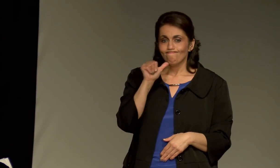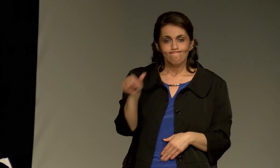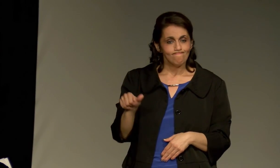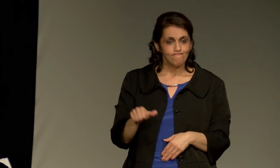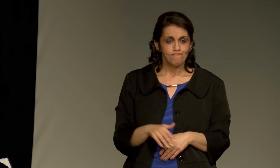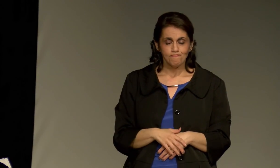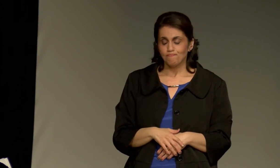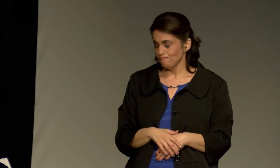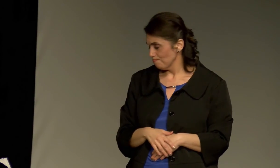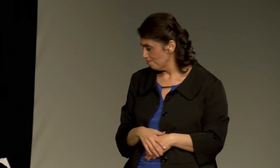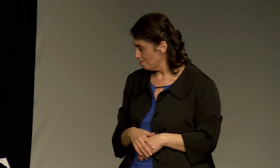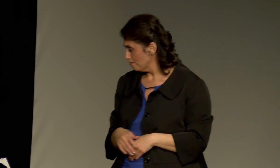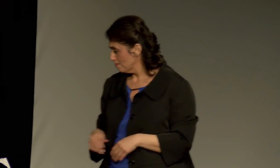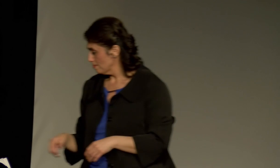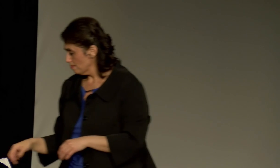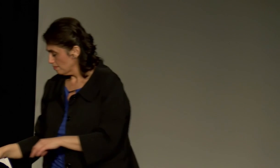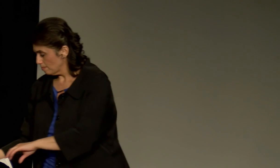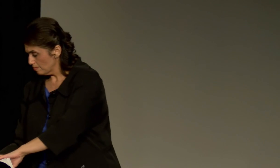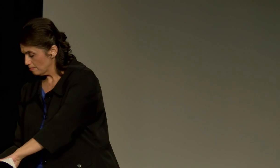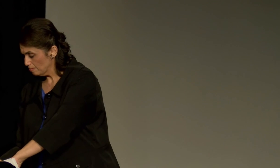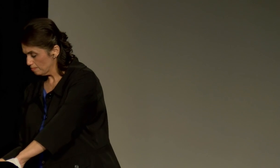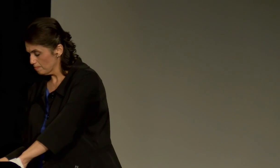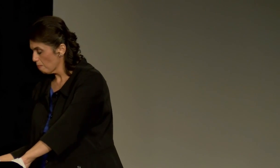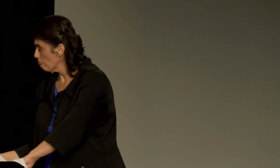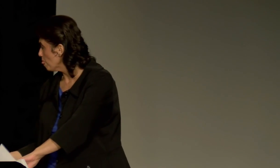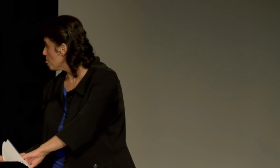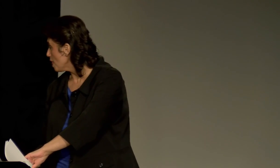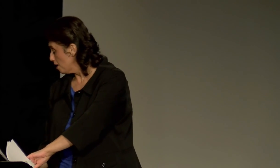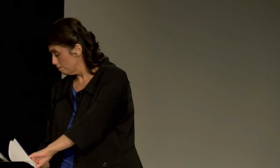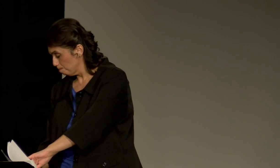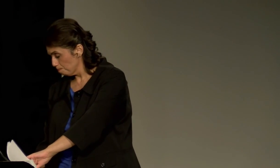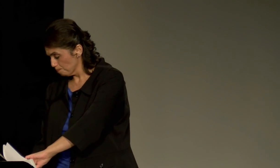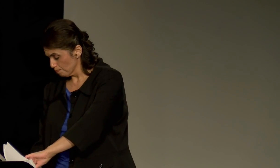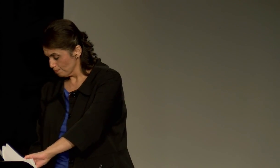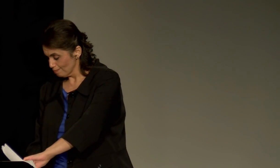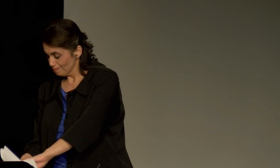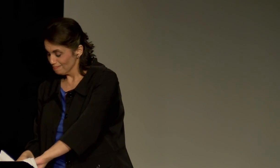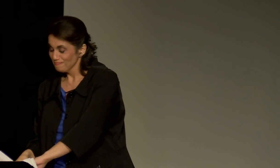looks as him as not.